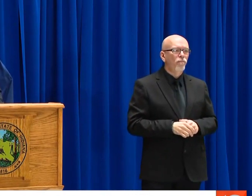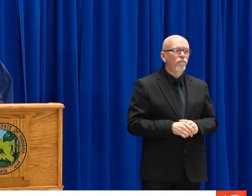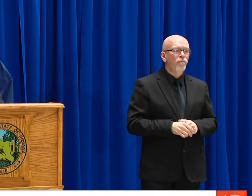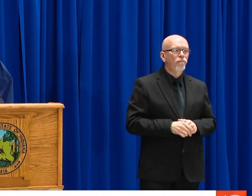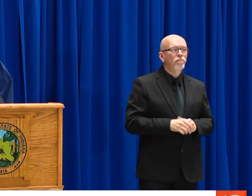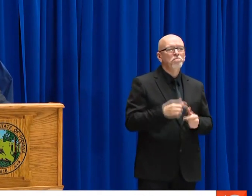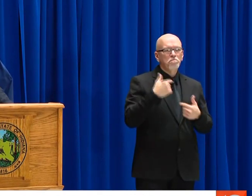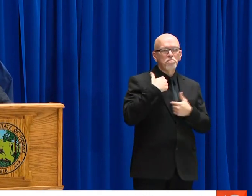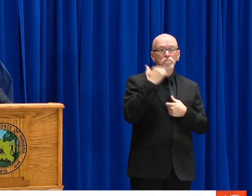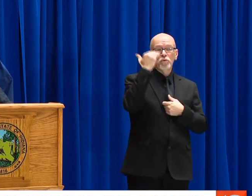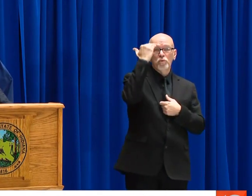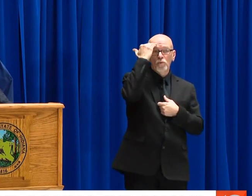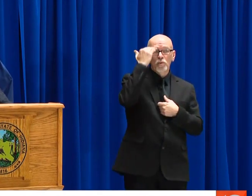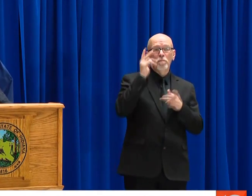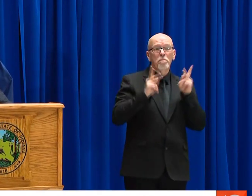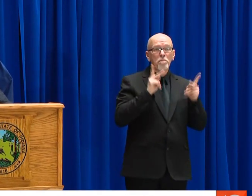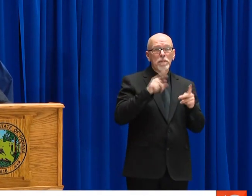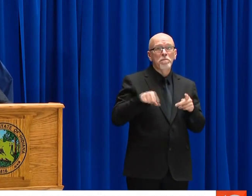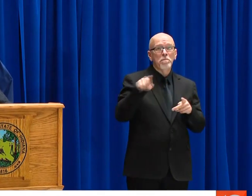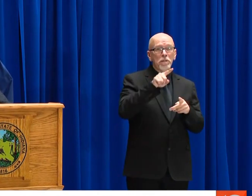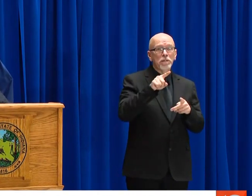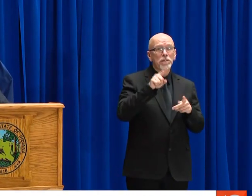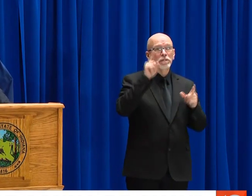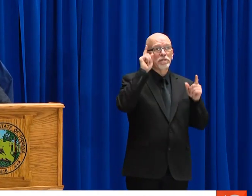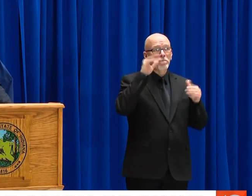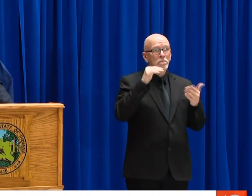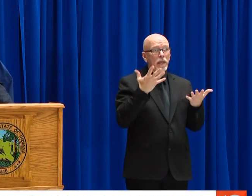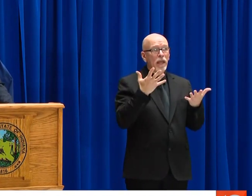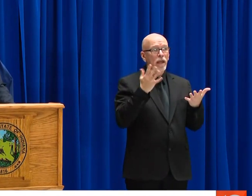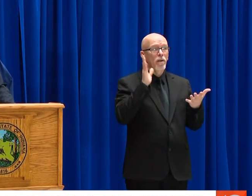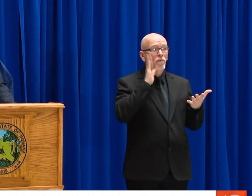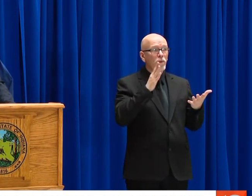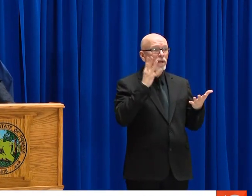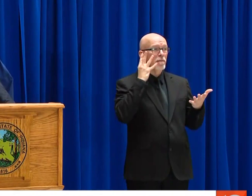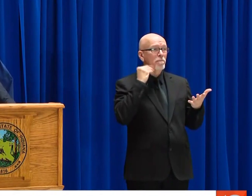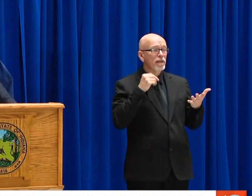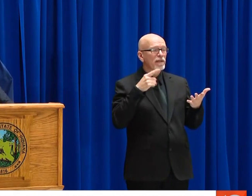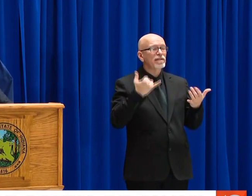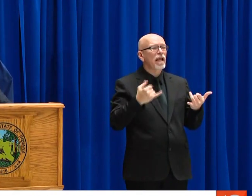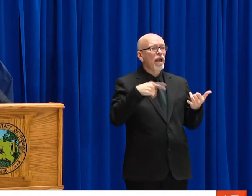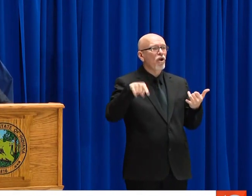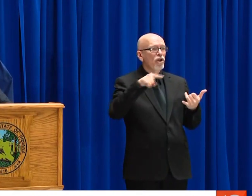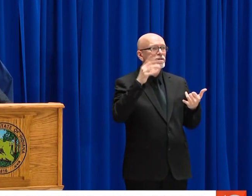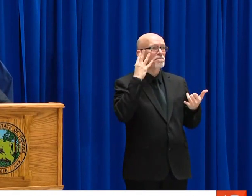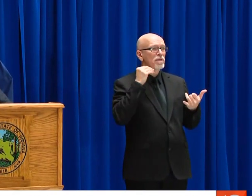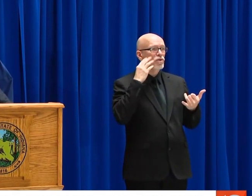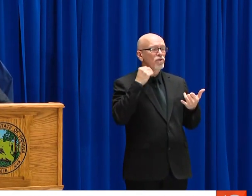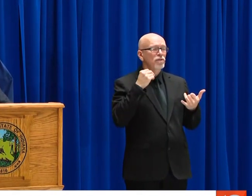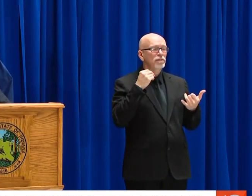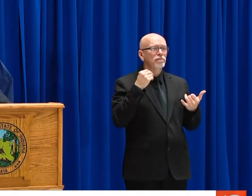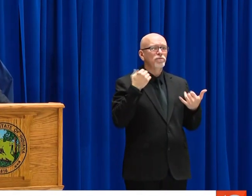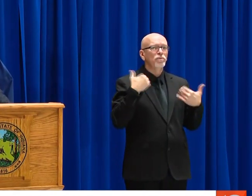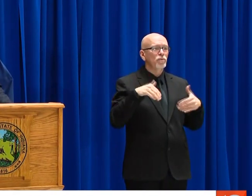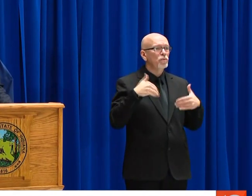ONLY, AND TAKE CARE OF OTHERS.